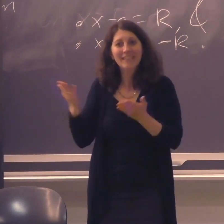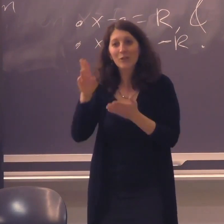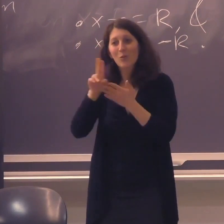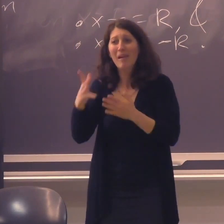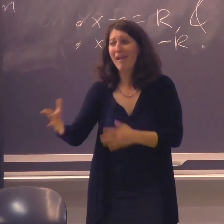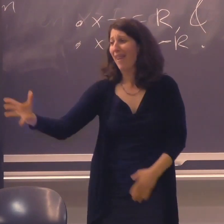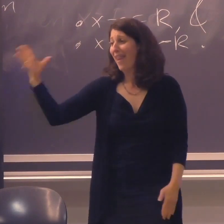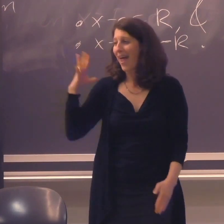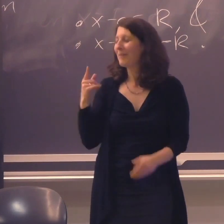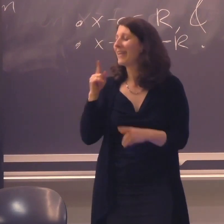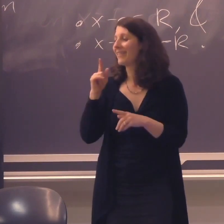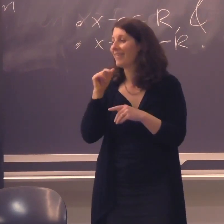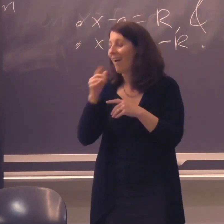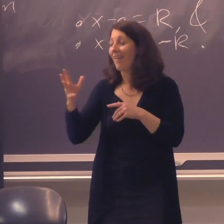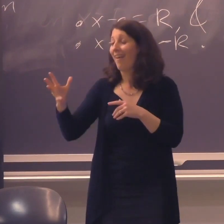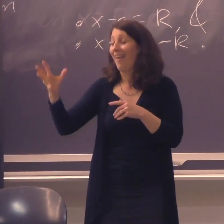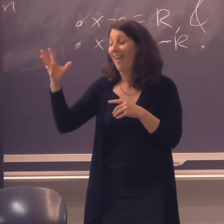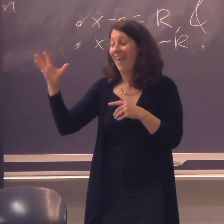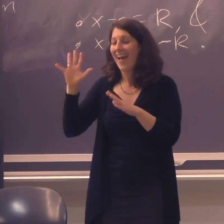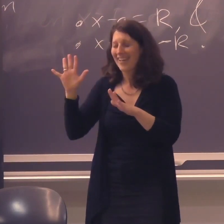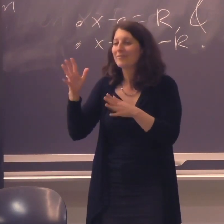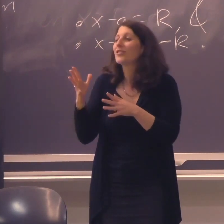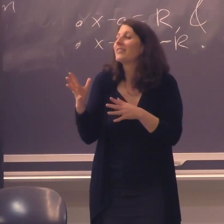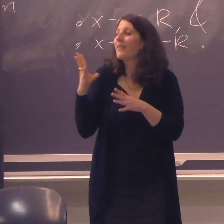He was a former teacher here a long time ago,